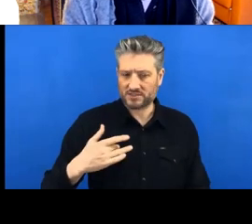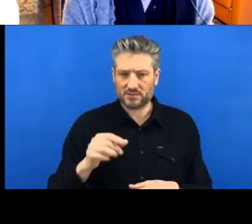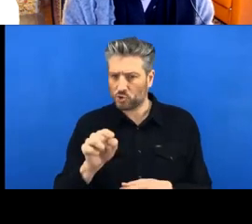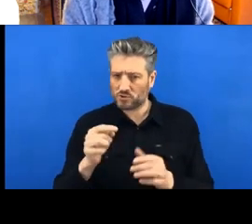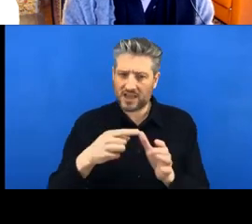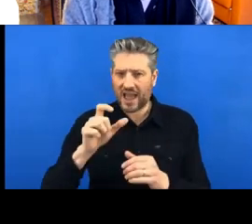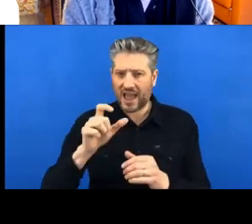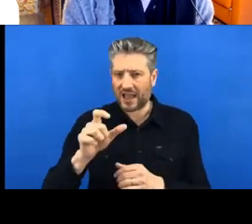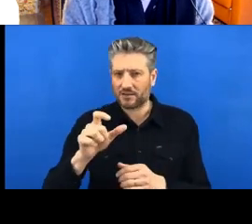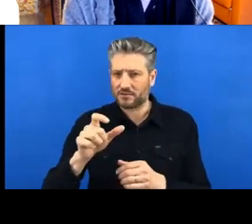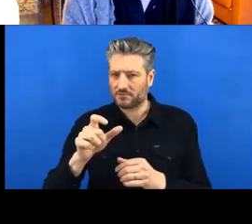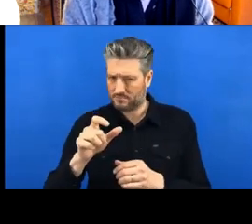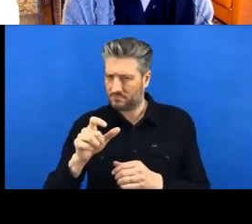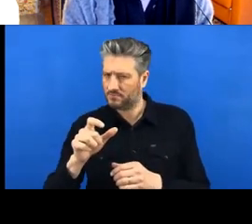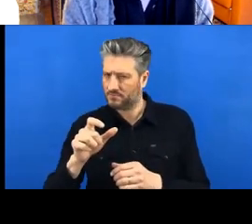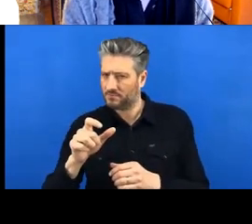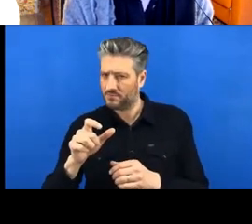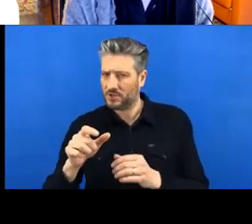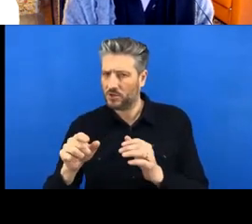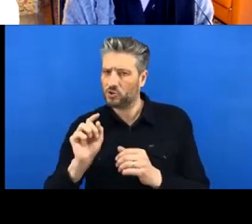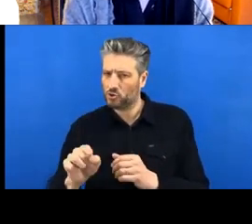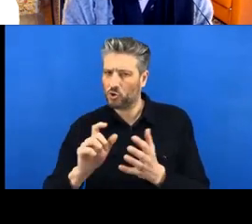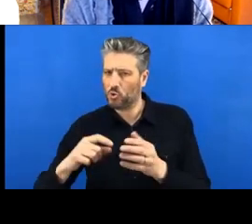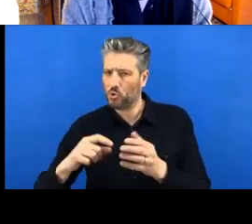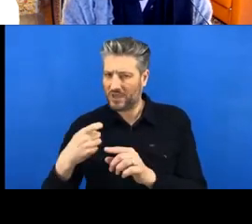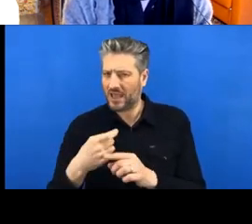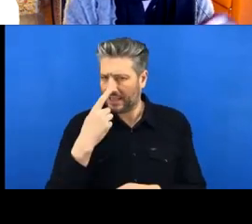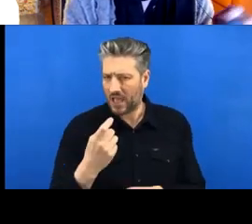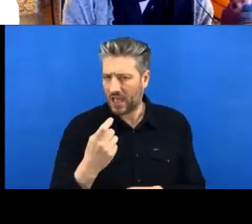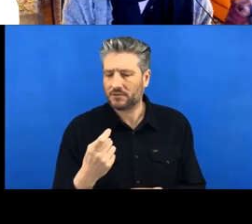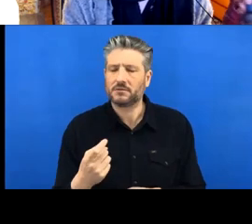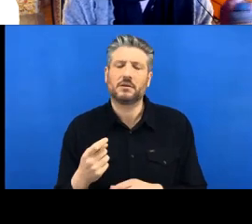And yeah, make sure you try and keep a fairly short username,